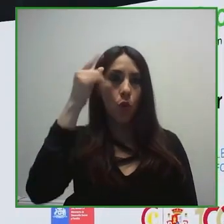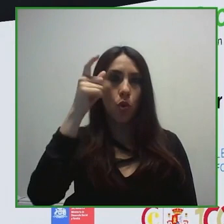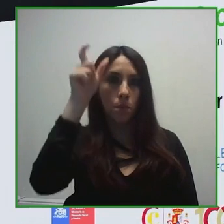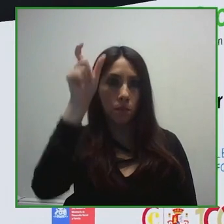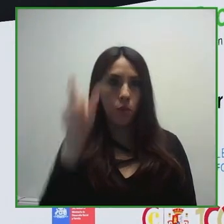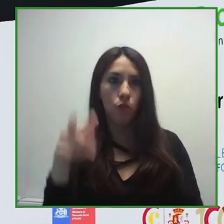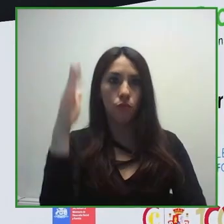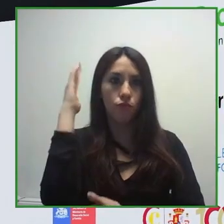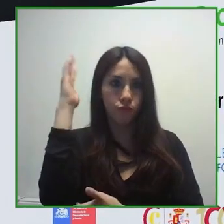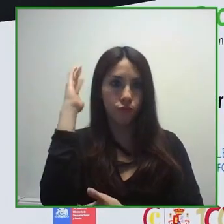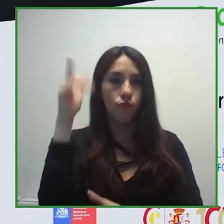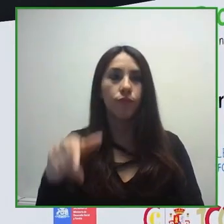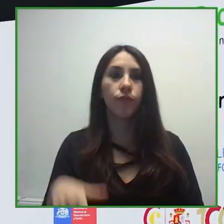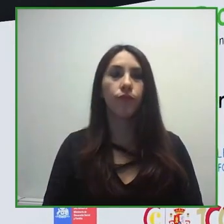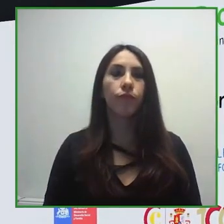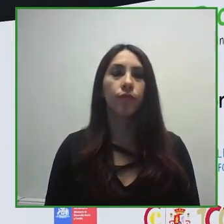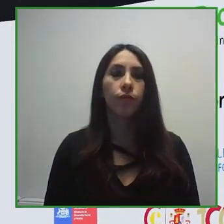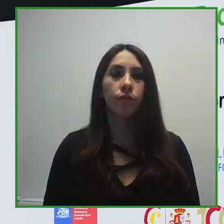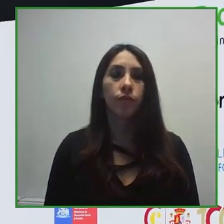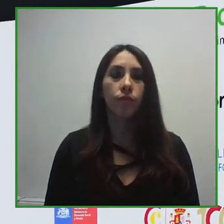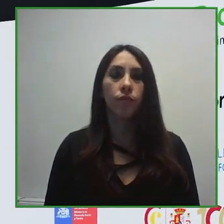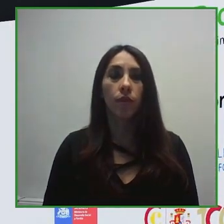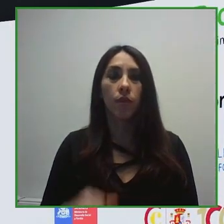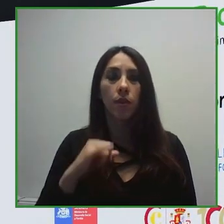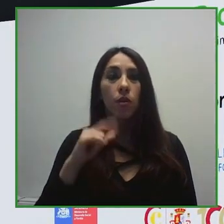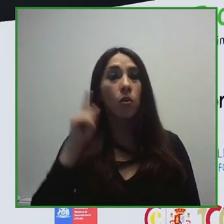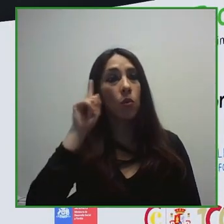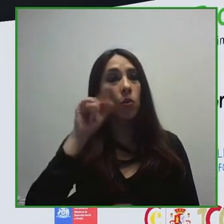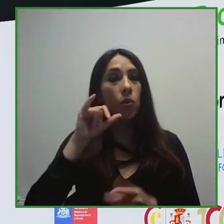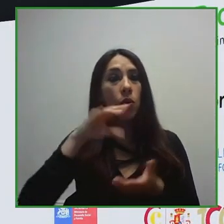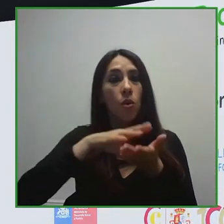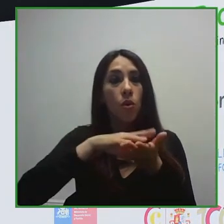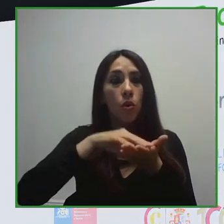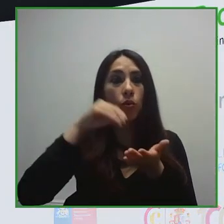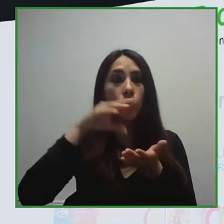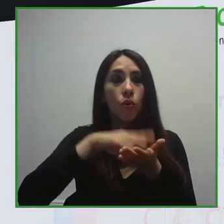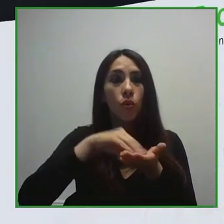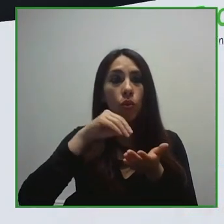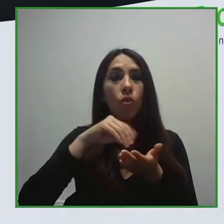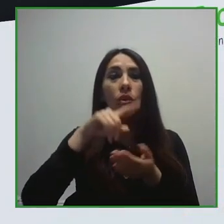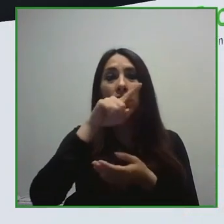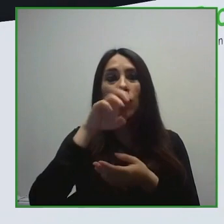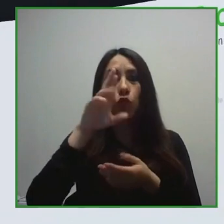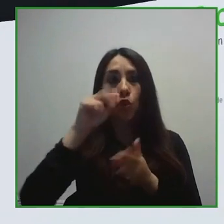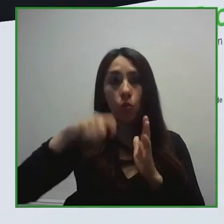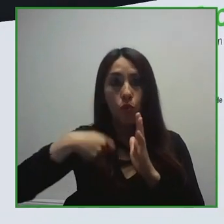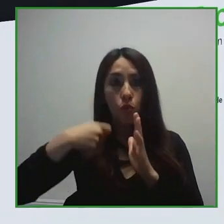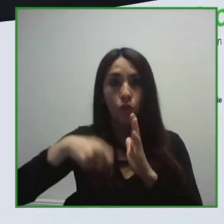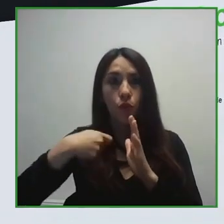We were also able to learn from Jesús Hernánndez from Fundacion ONCE on the advances that have been made